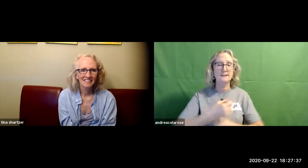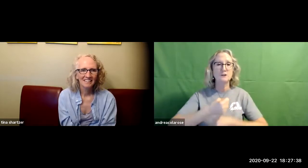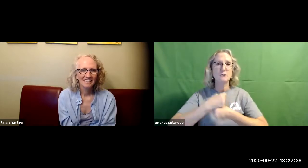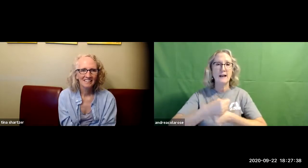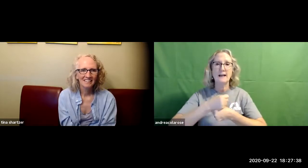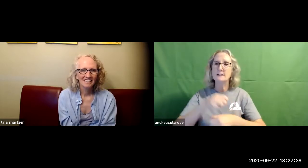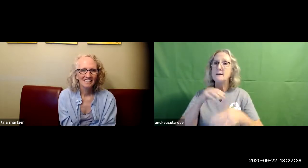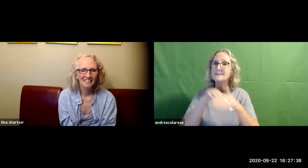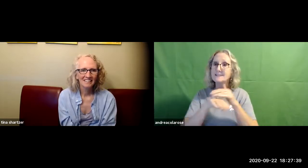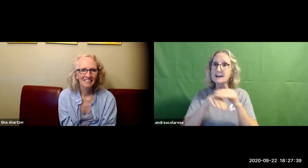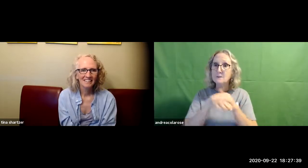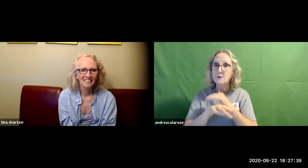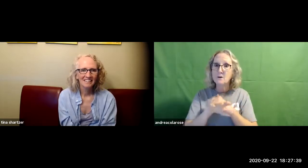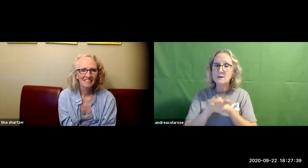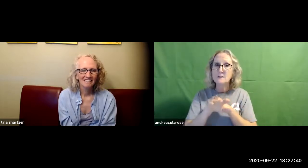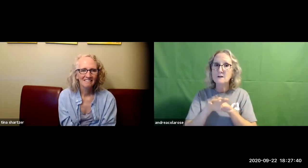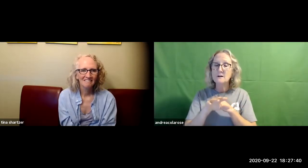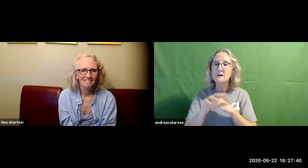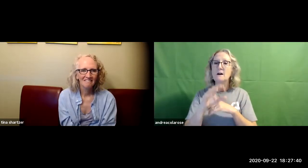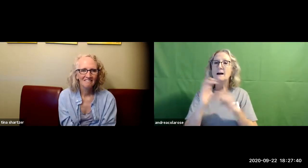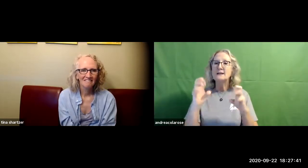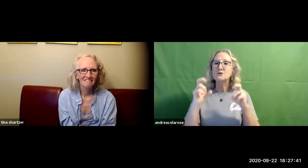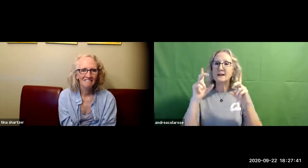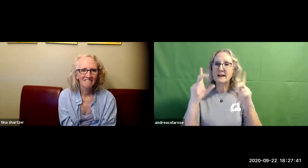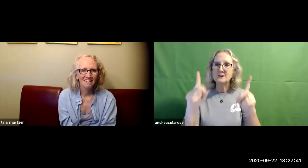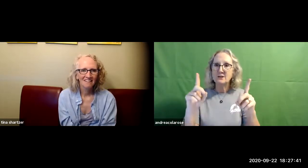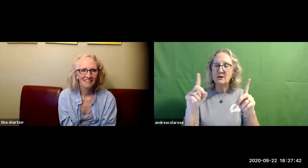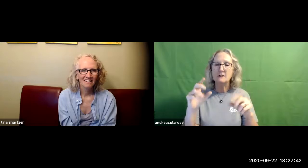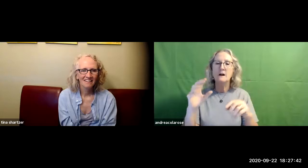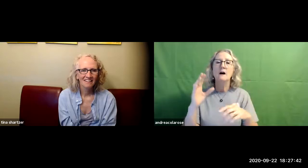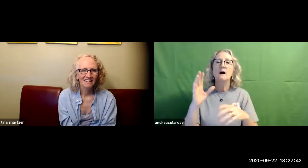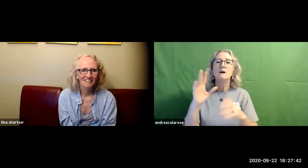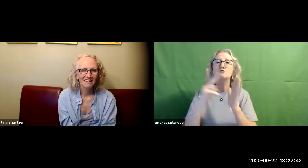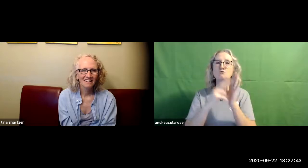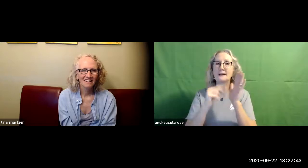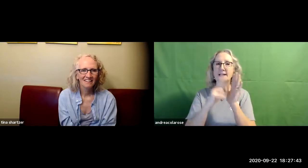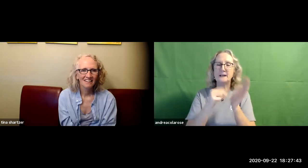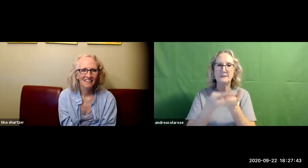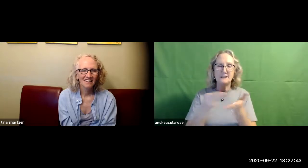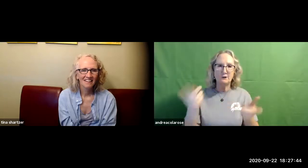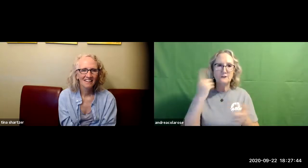one of our biggest projects in